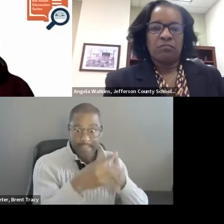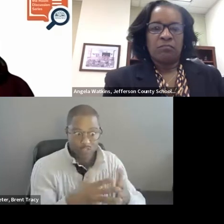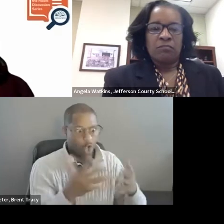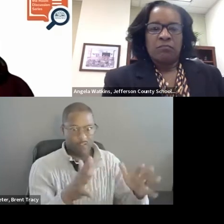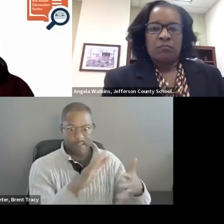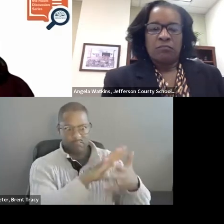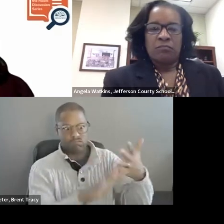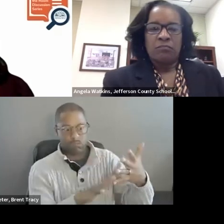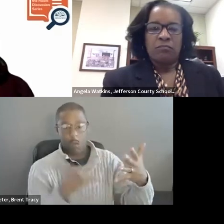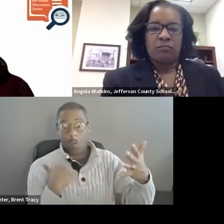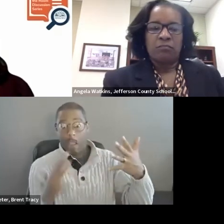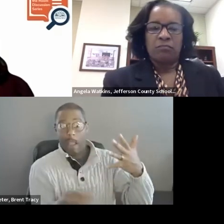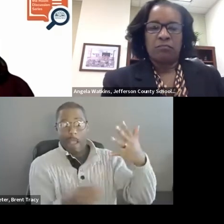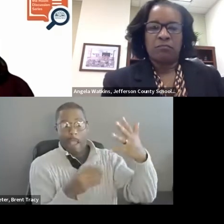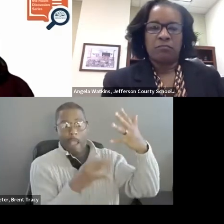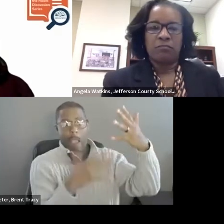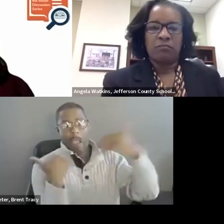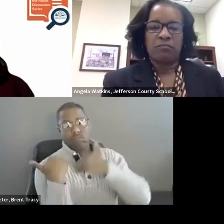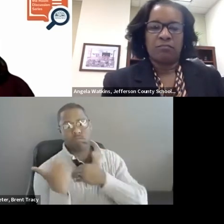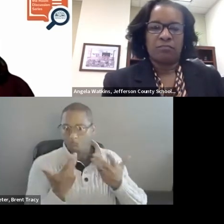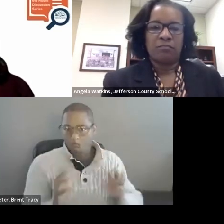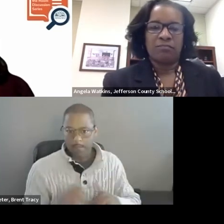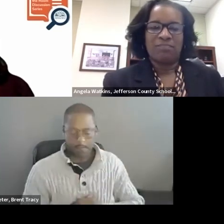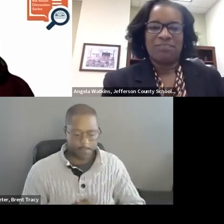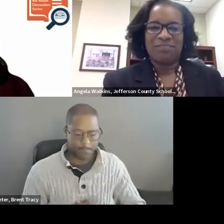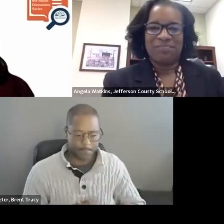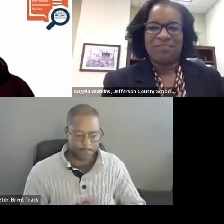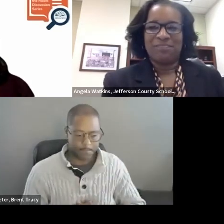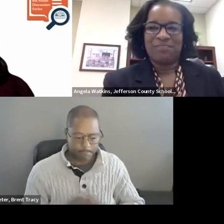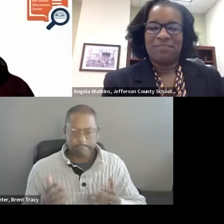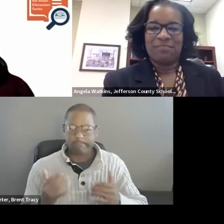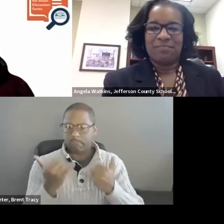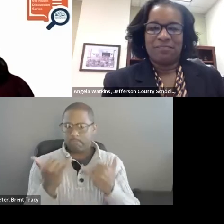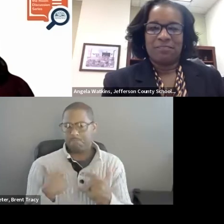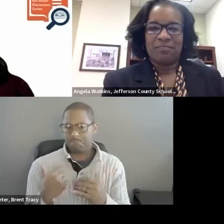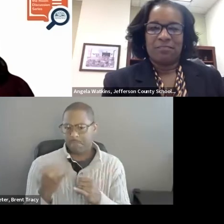The last piece that I will mention is related to Continuous Improvement.